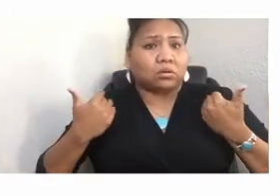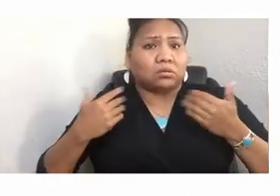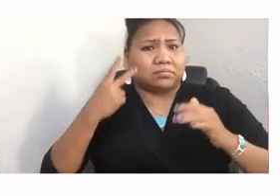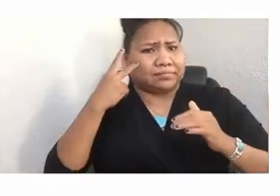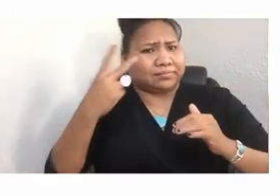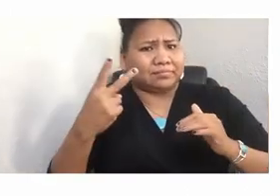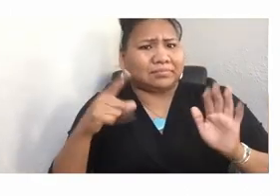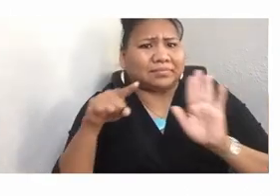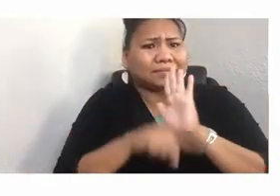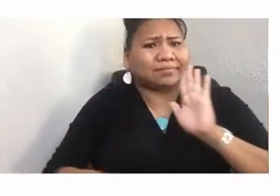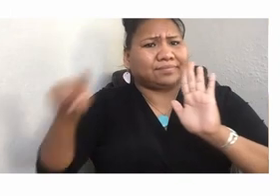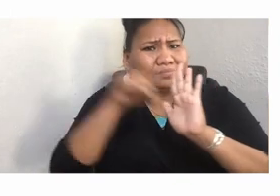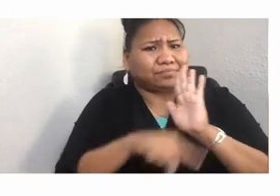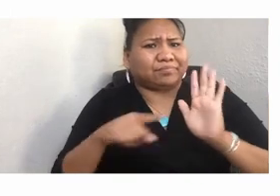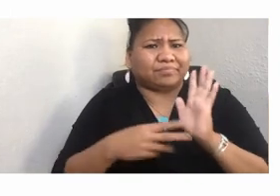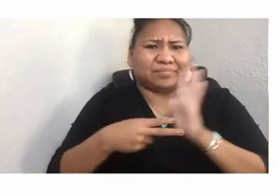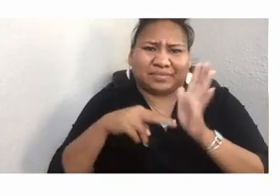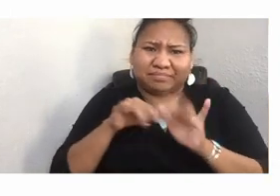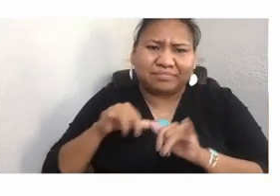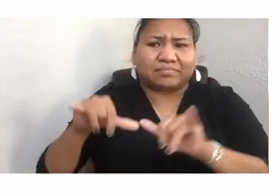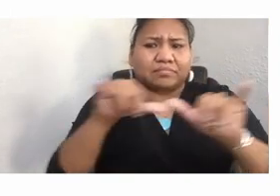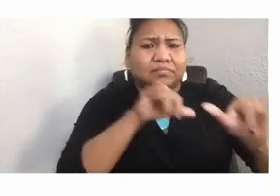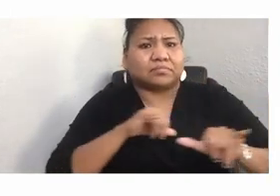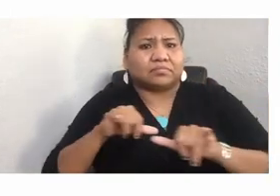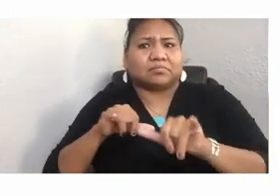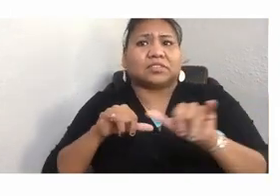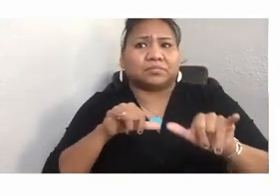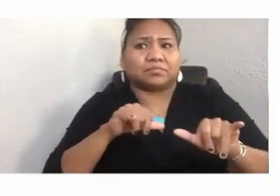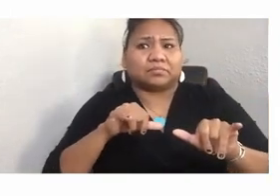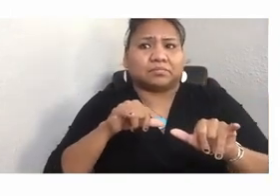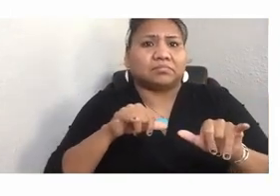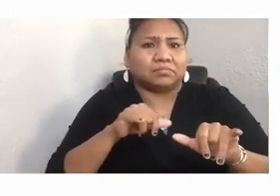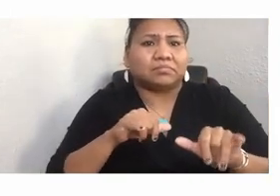However, when the same images are shown to white youth,